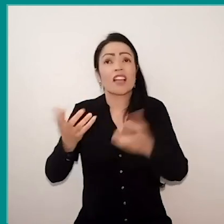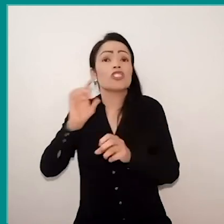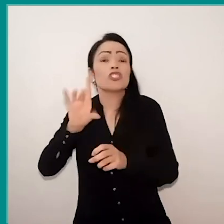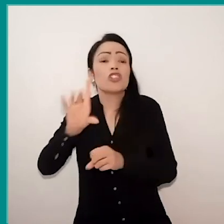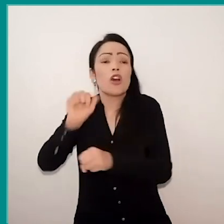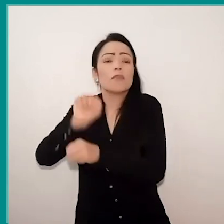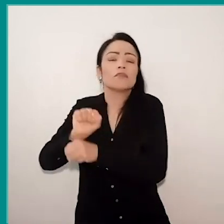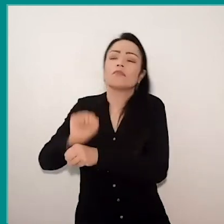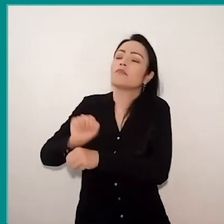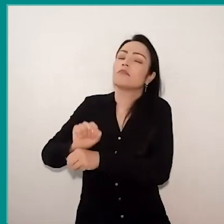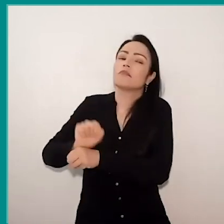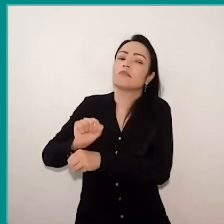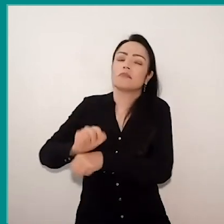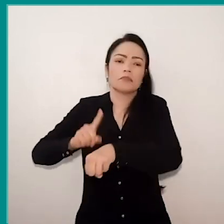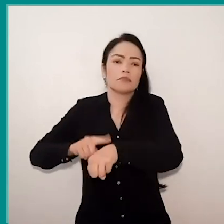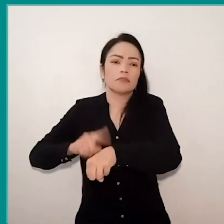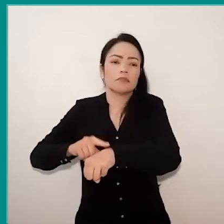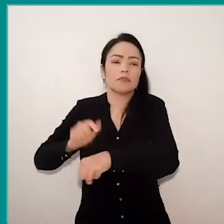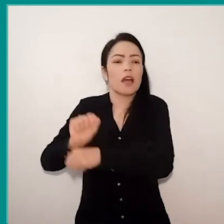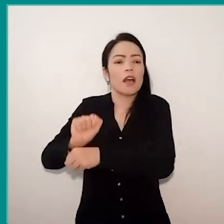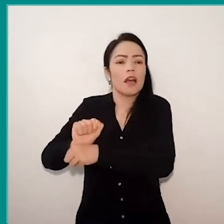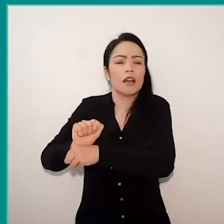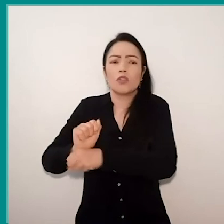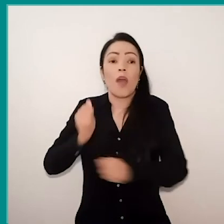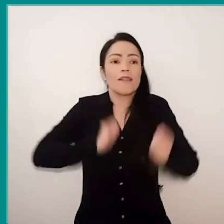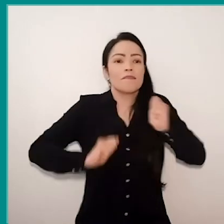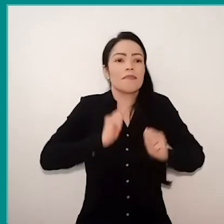hope of the verb wait it's not hope. It's waiting.